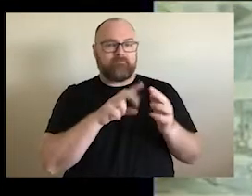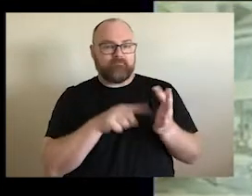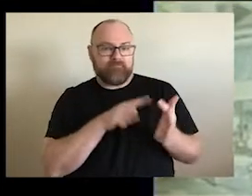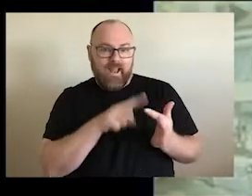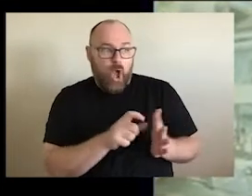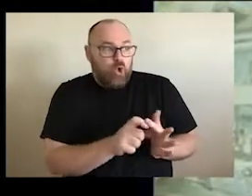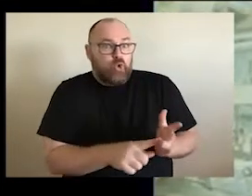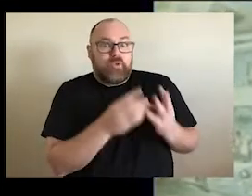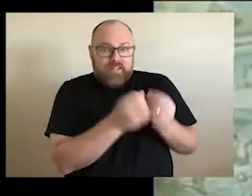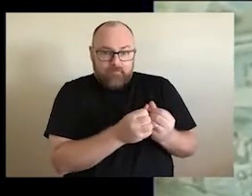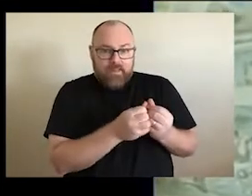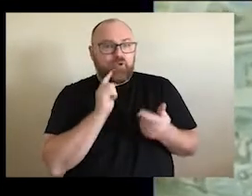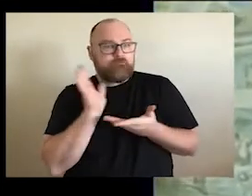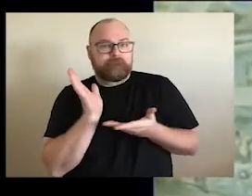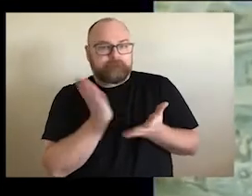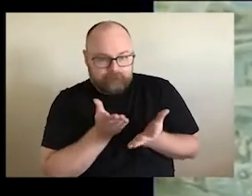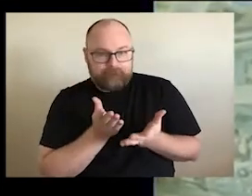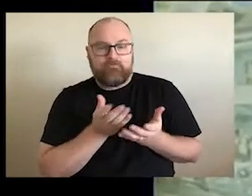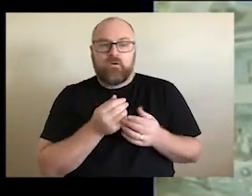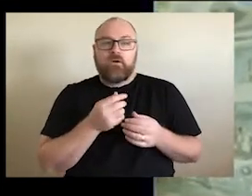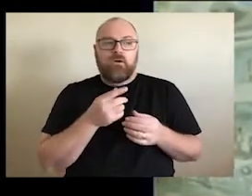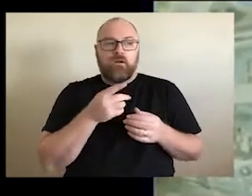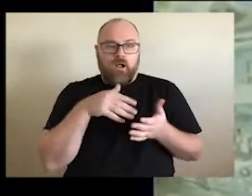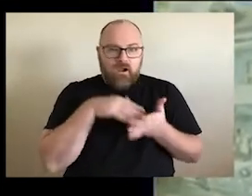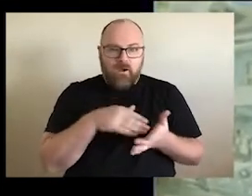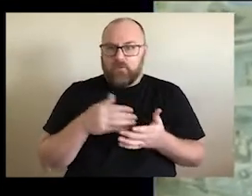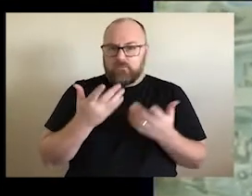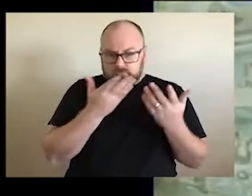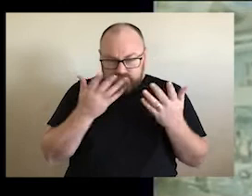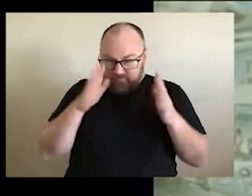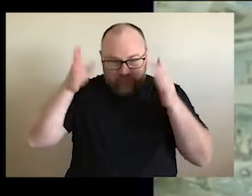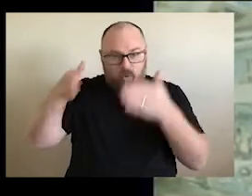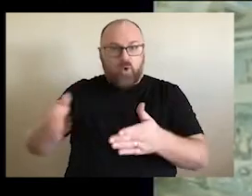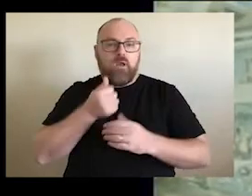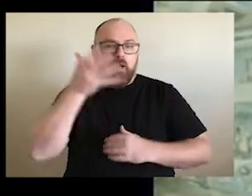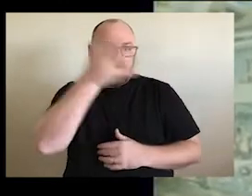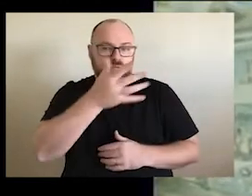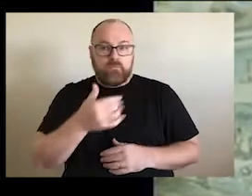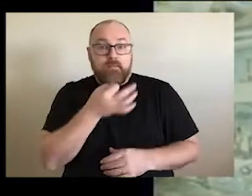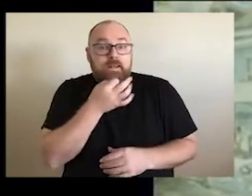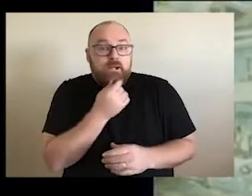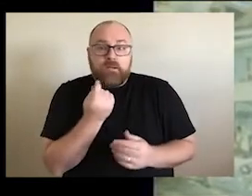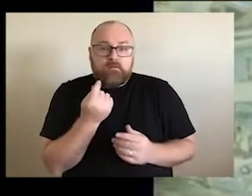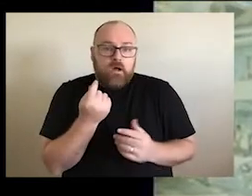something there to focus. People's attention. It could be a small exhibition of the Aboriginal